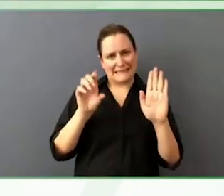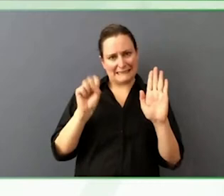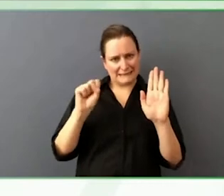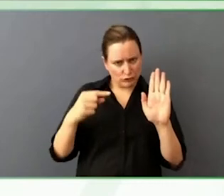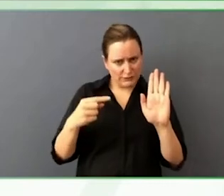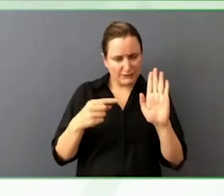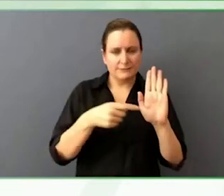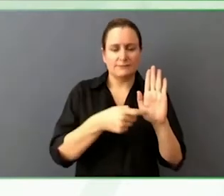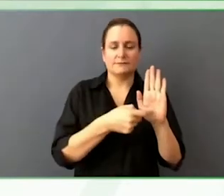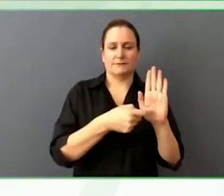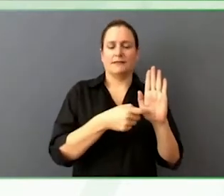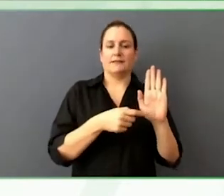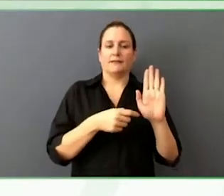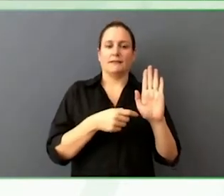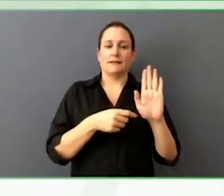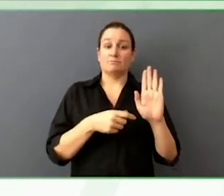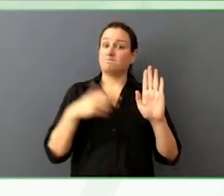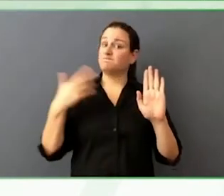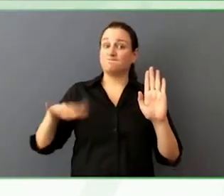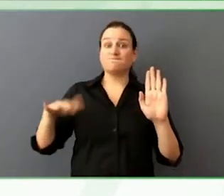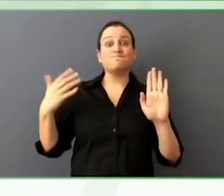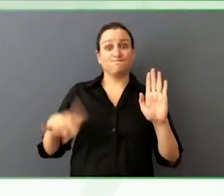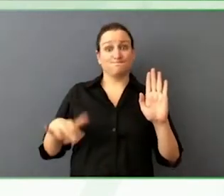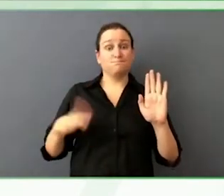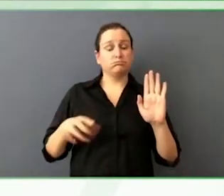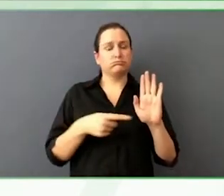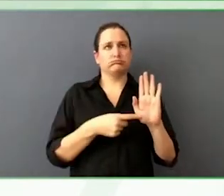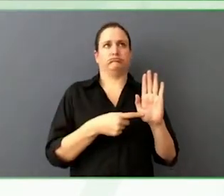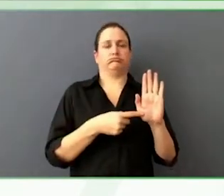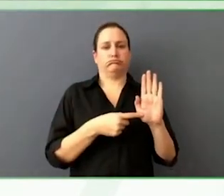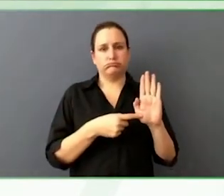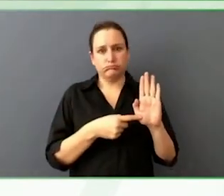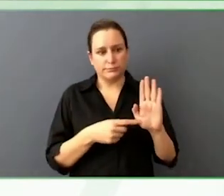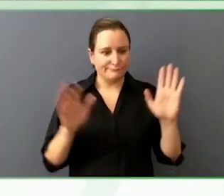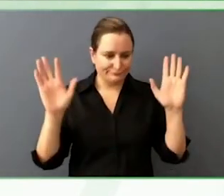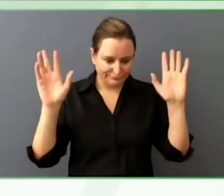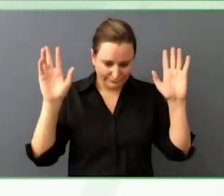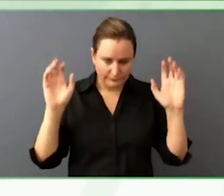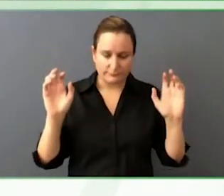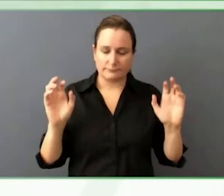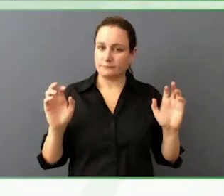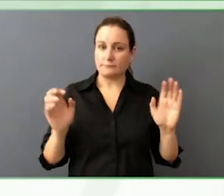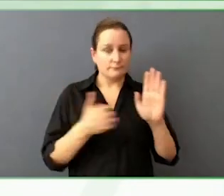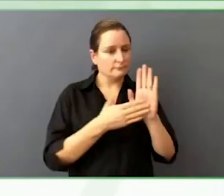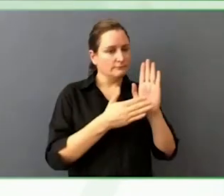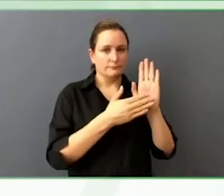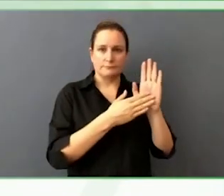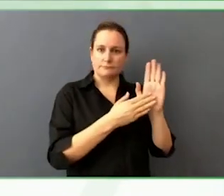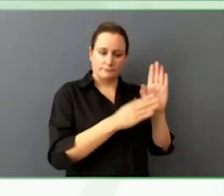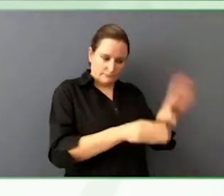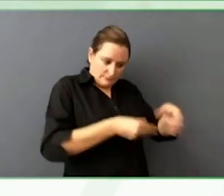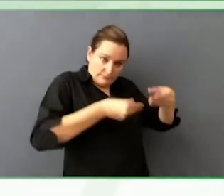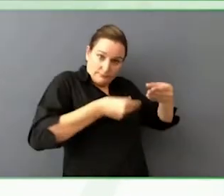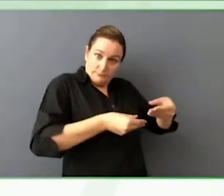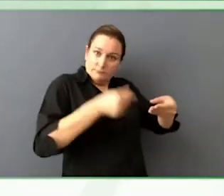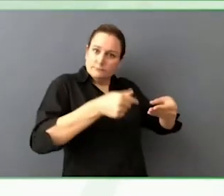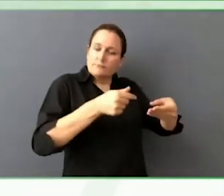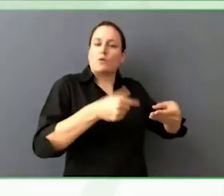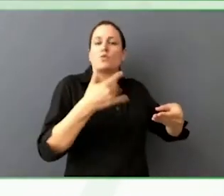That is the single most well-known and respected guidance on a technical level.